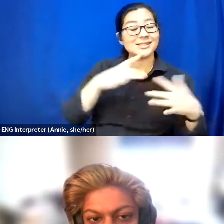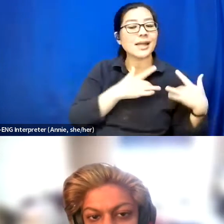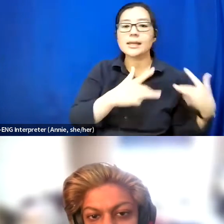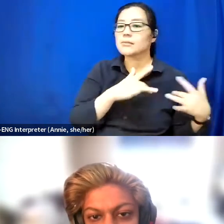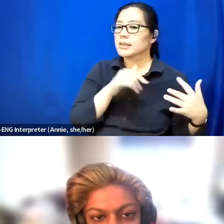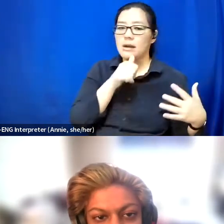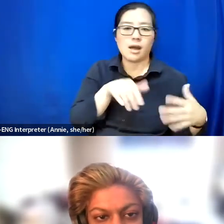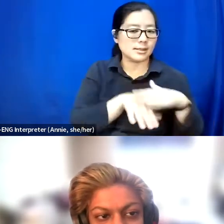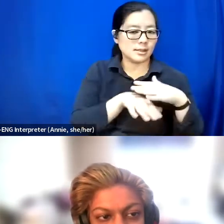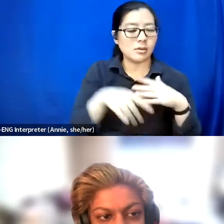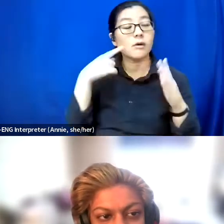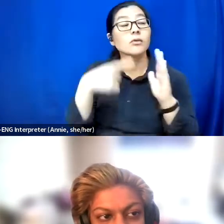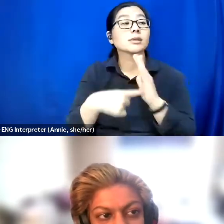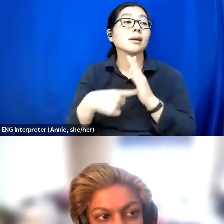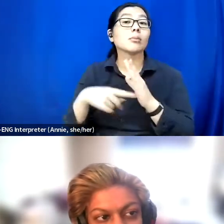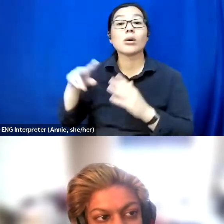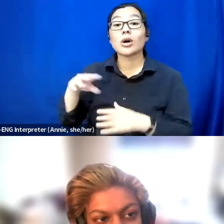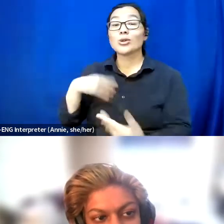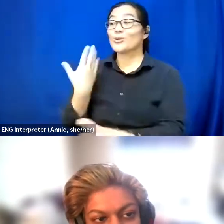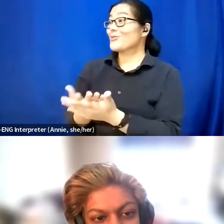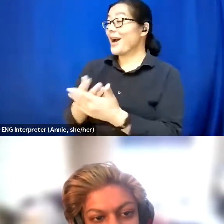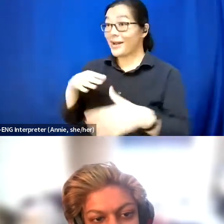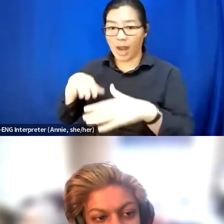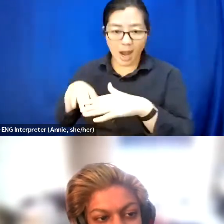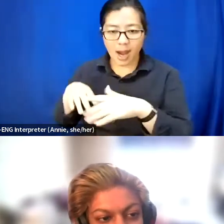and you can't get on the stage, or get into the venue to be an audience member.